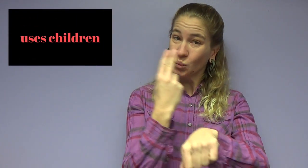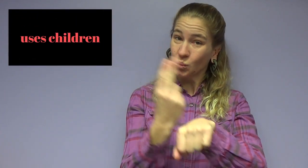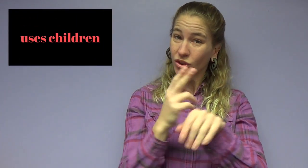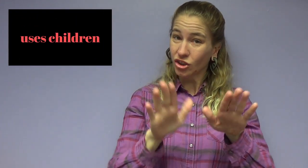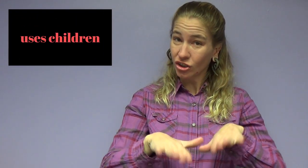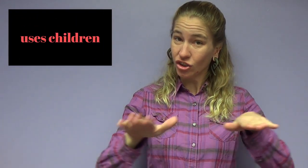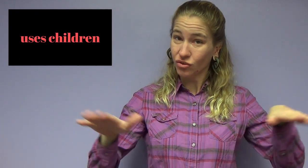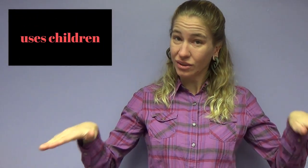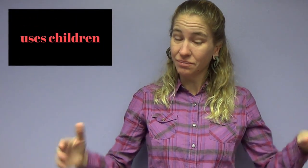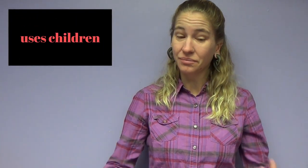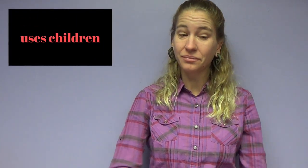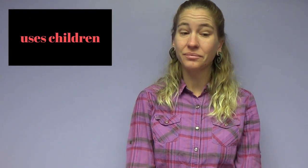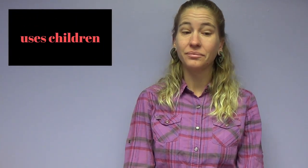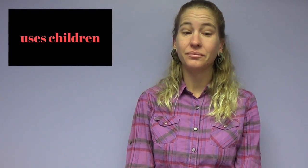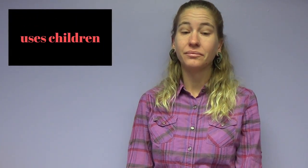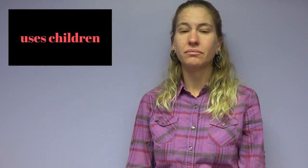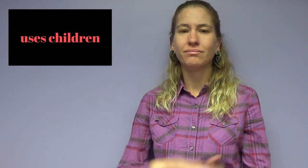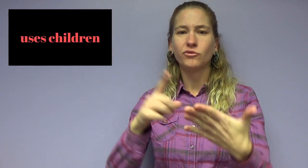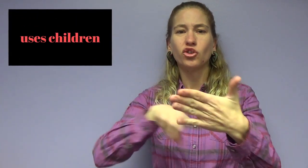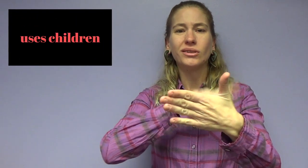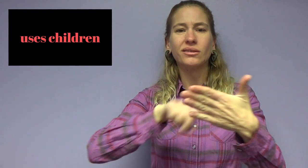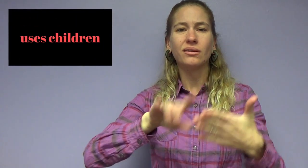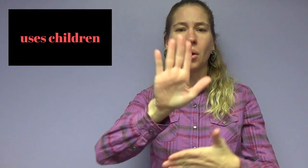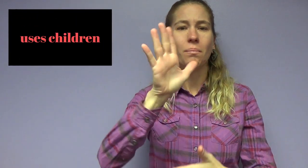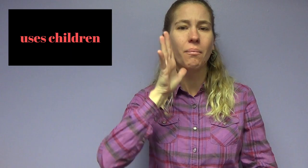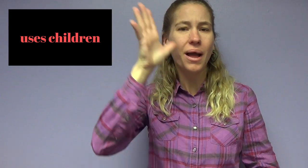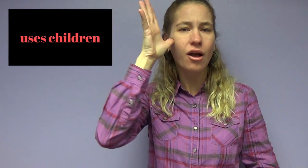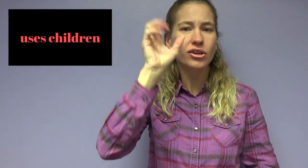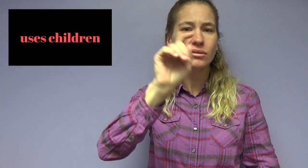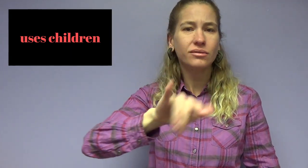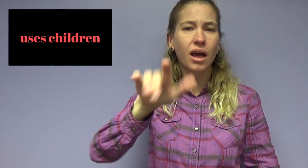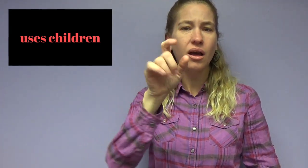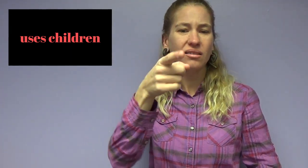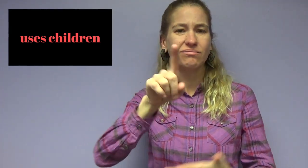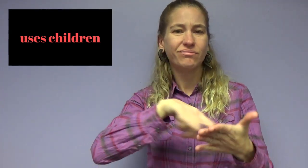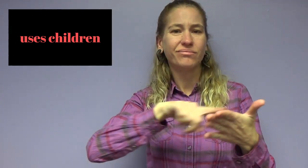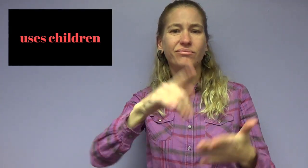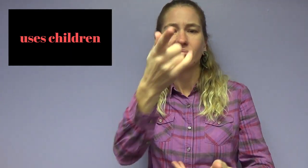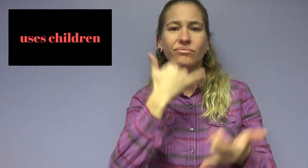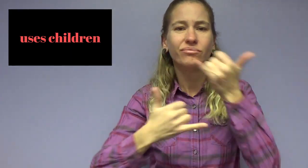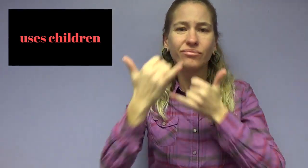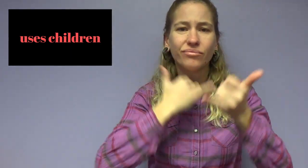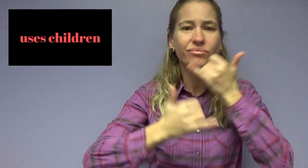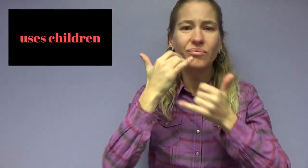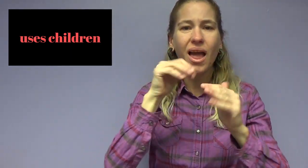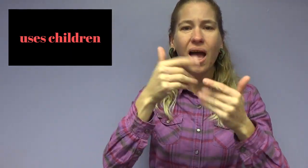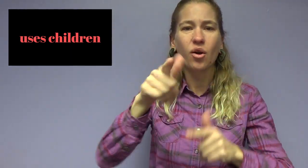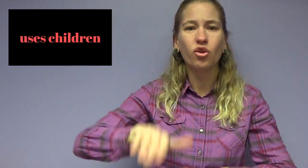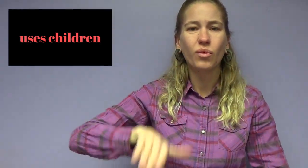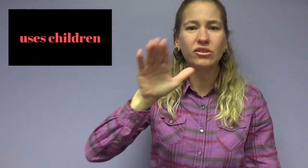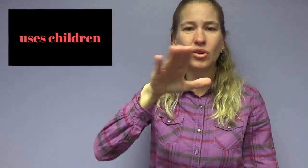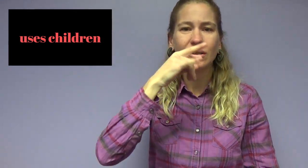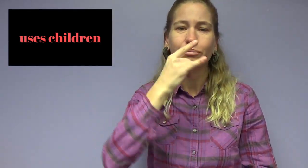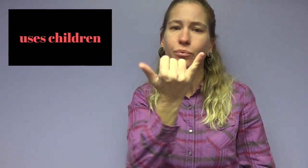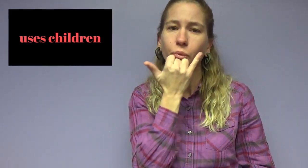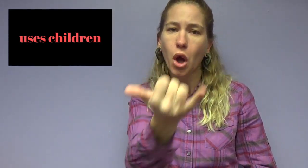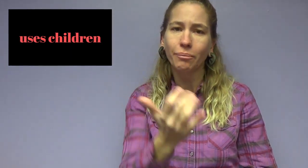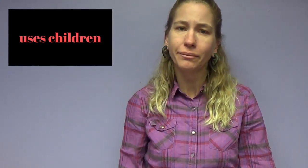Uses children. Your partner criticizes your parenting style by telling you things like you are doing this way wrong or how you are raising your child is wrong.